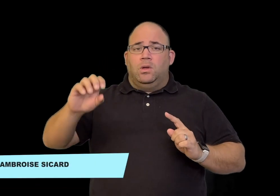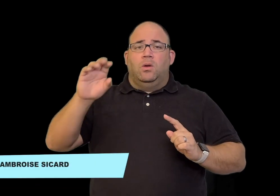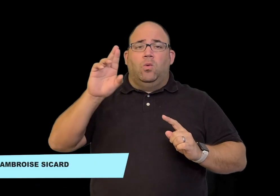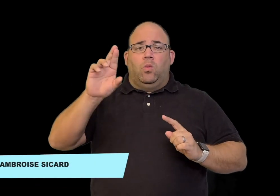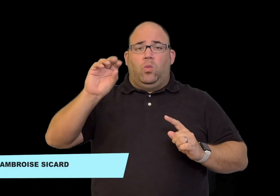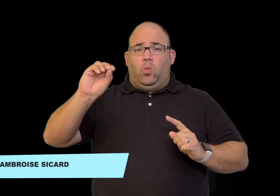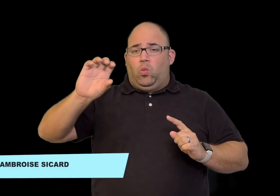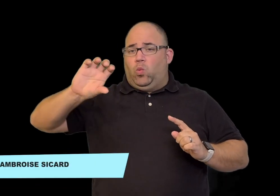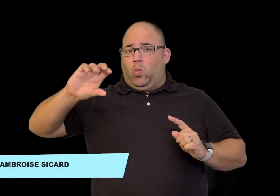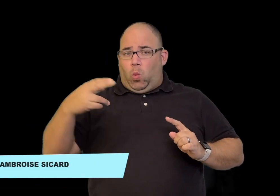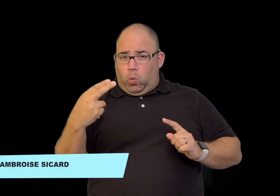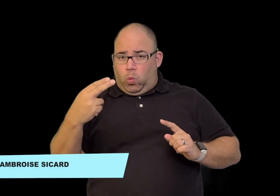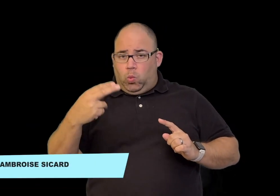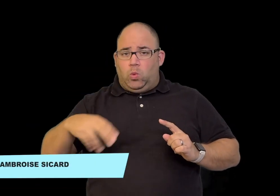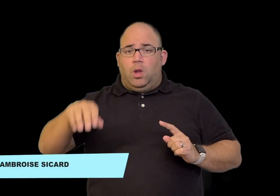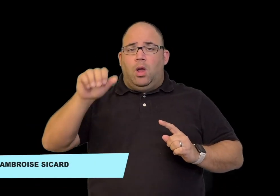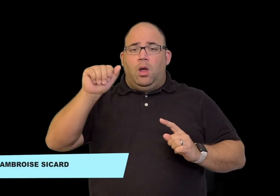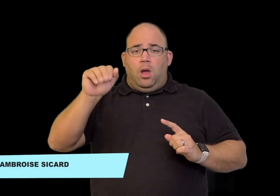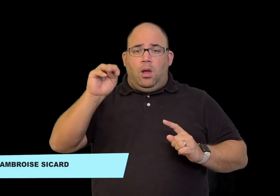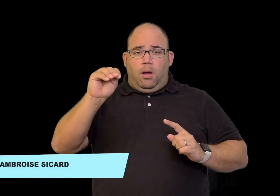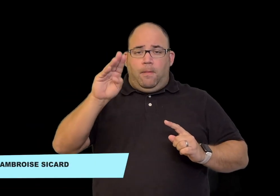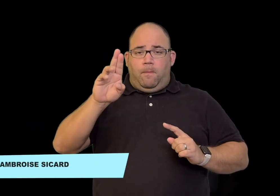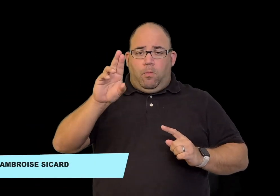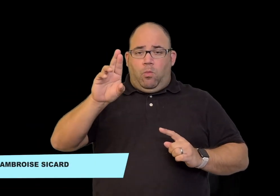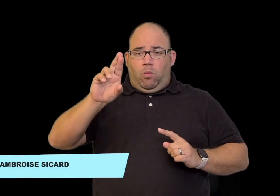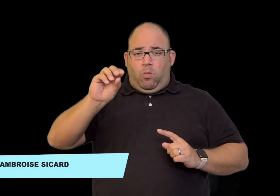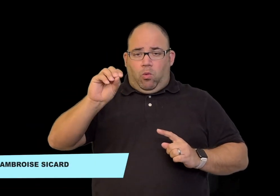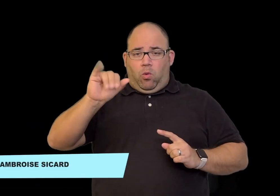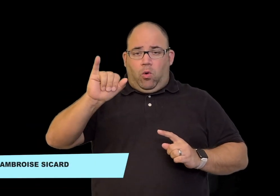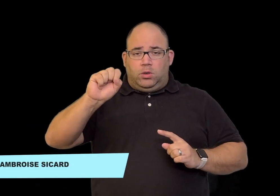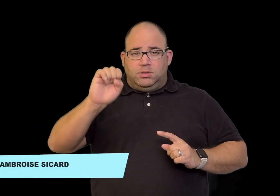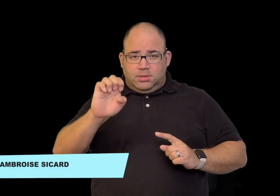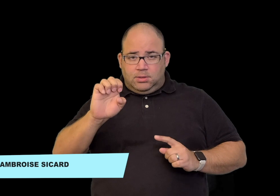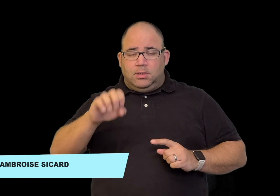Abbé Roch-Ambroise Sicard.